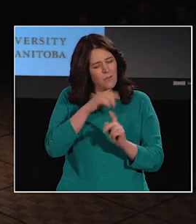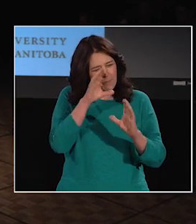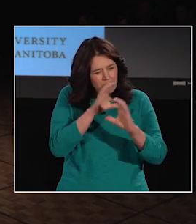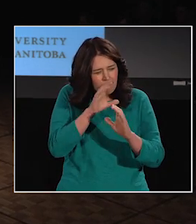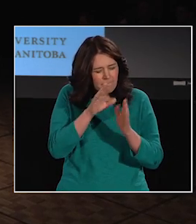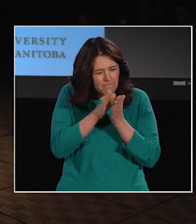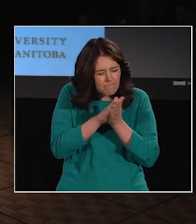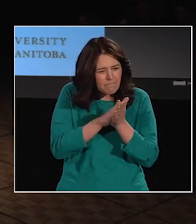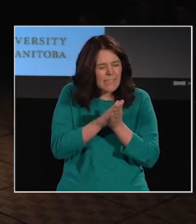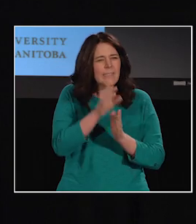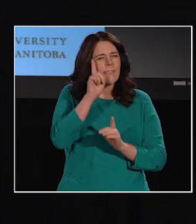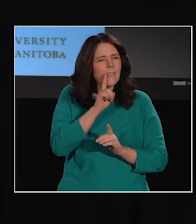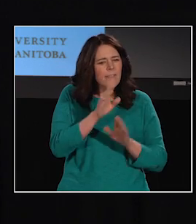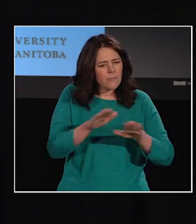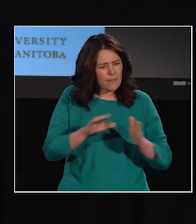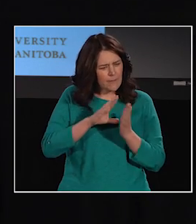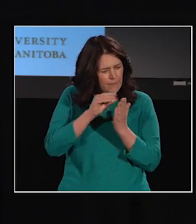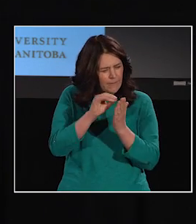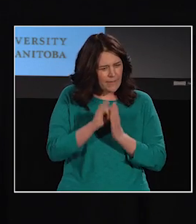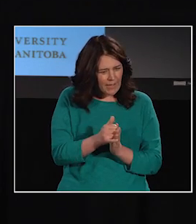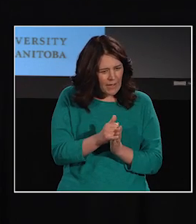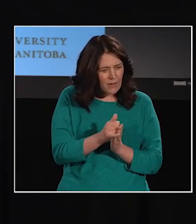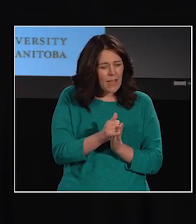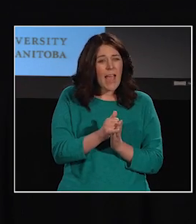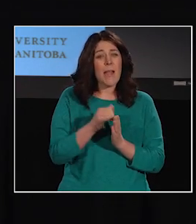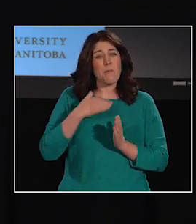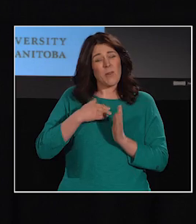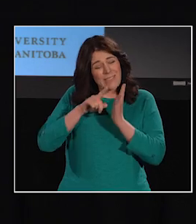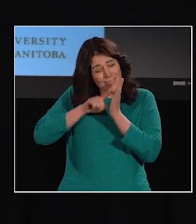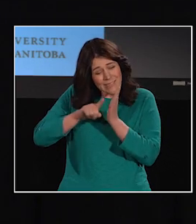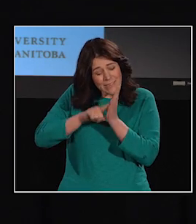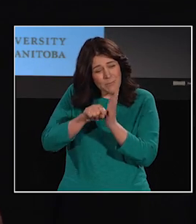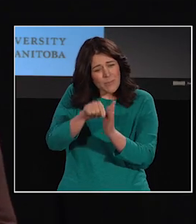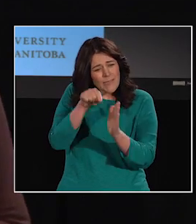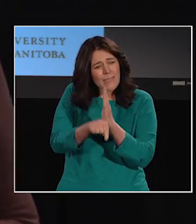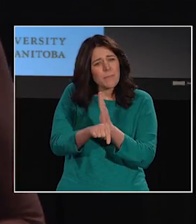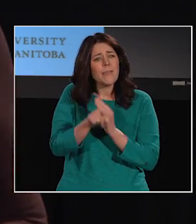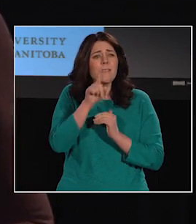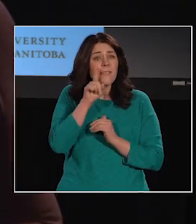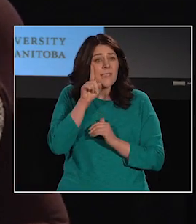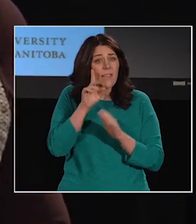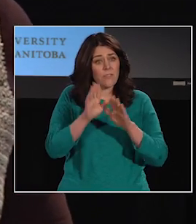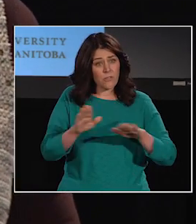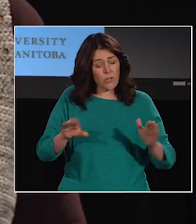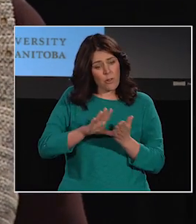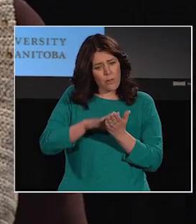Even more specifically, my research is focused on how deaf children learn language.